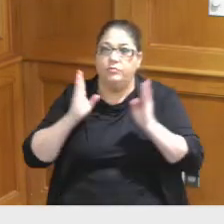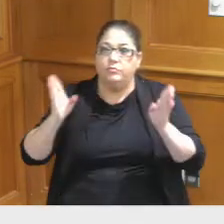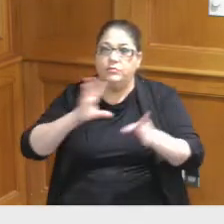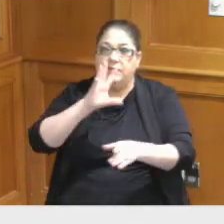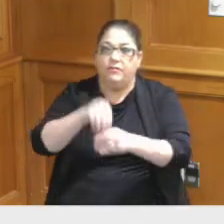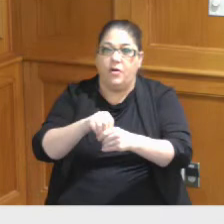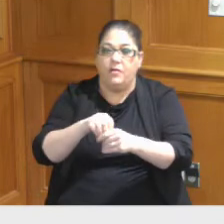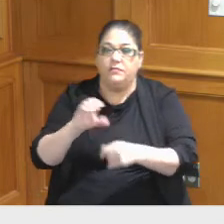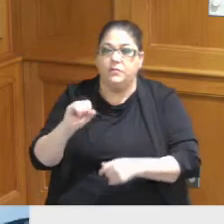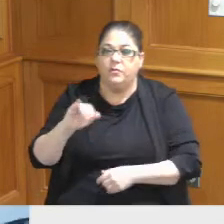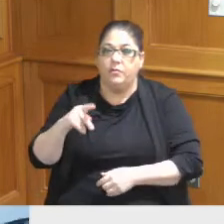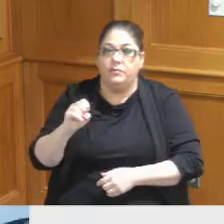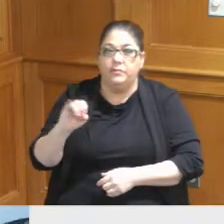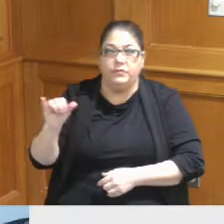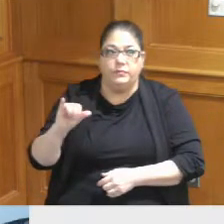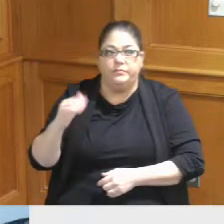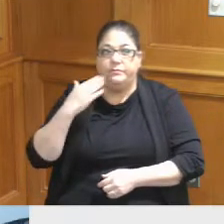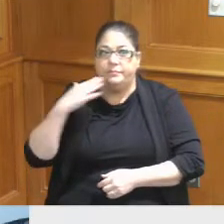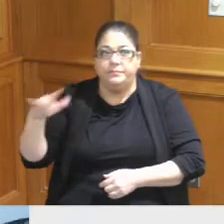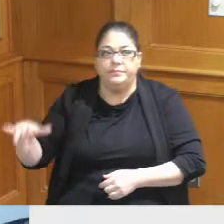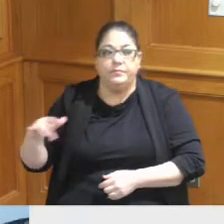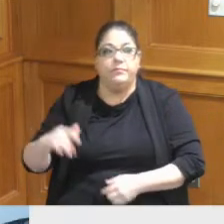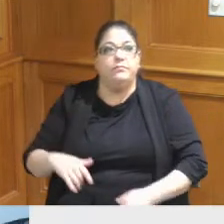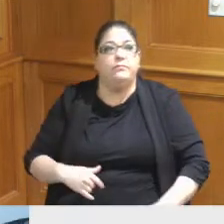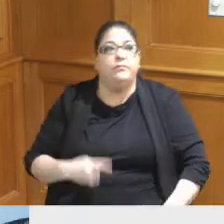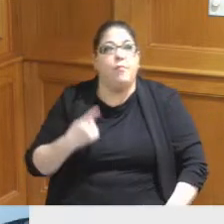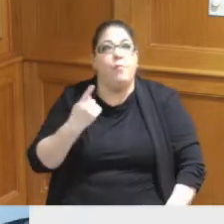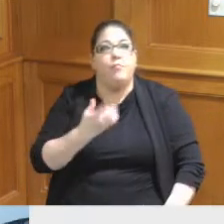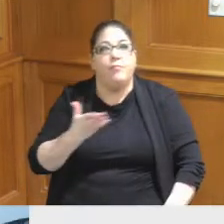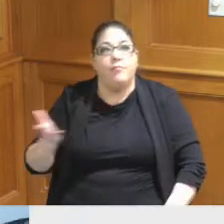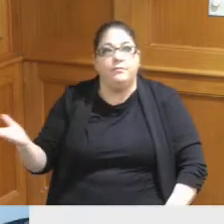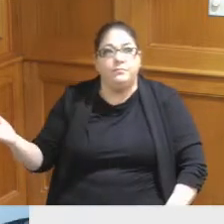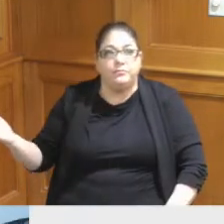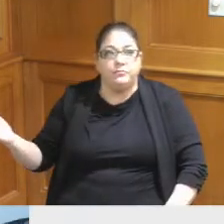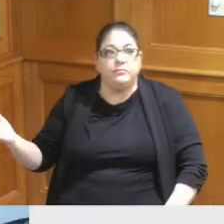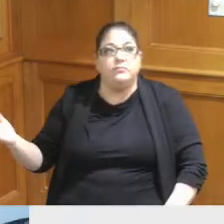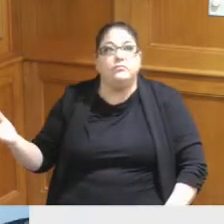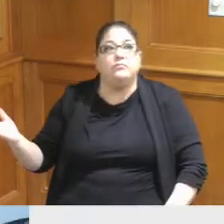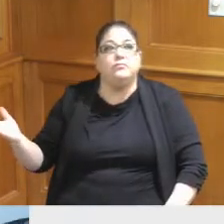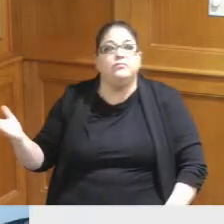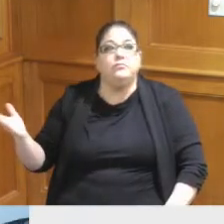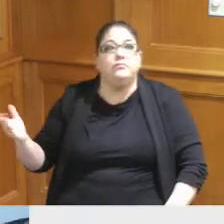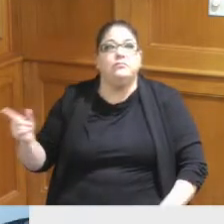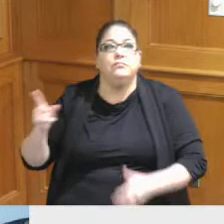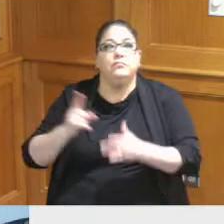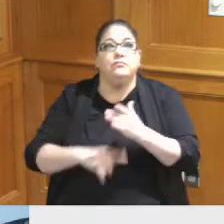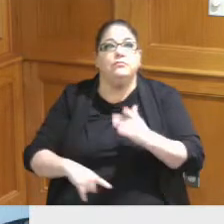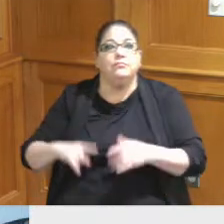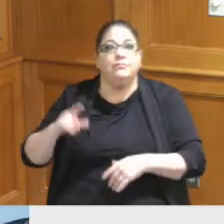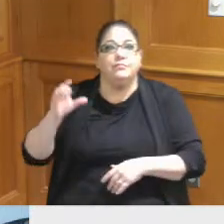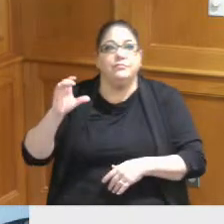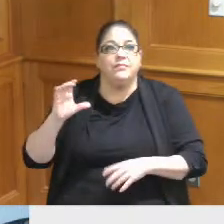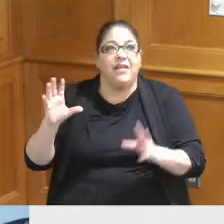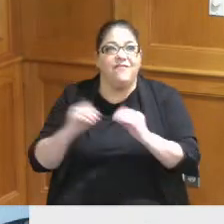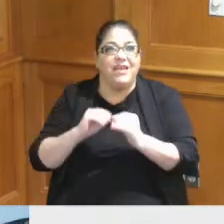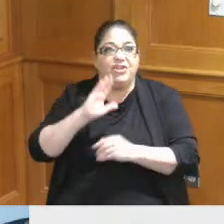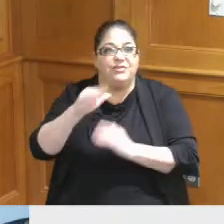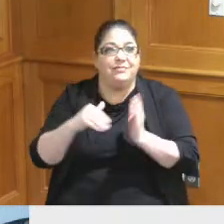you want to hear Leslie thank you this gives you a view of the convention center I would ask the